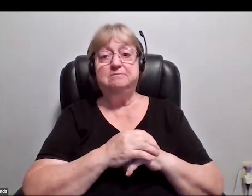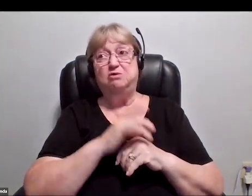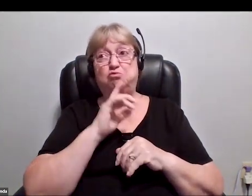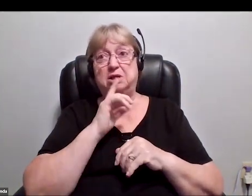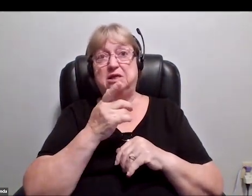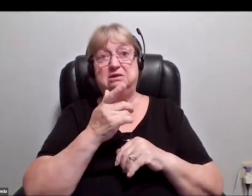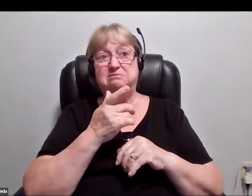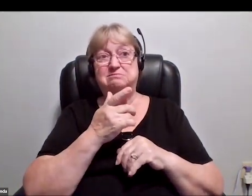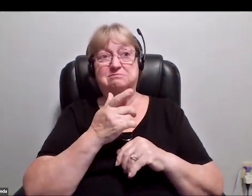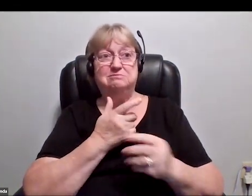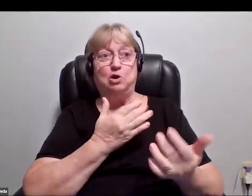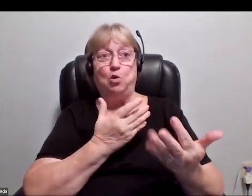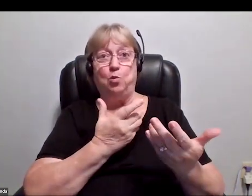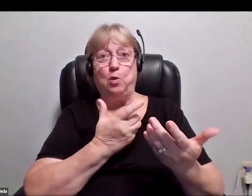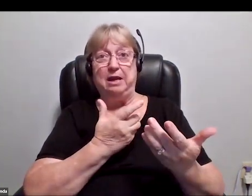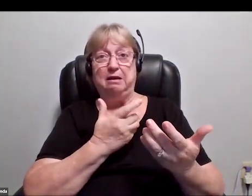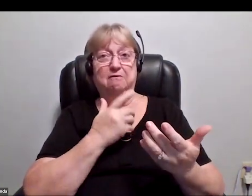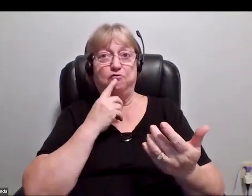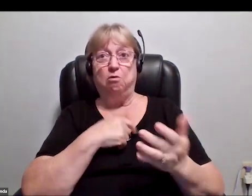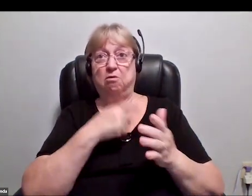It's really just a waiting game to get costs down, I think.